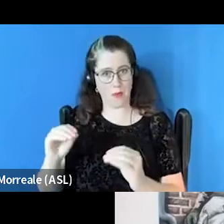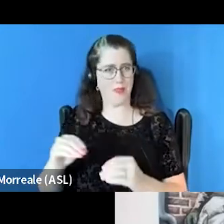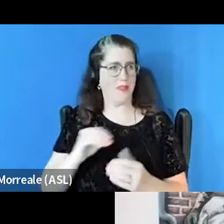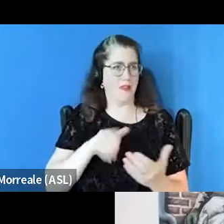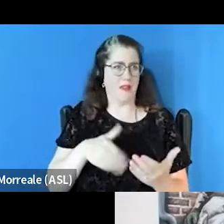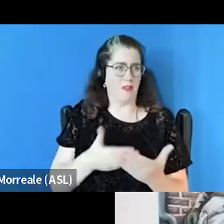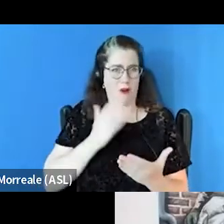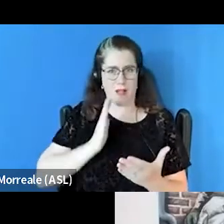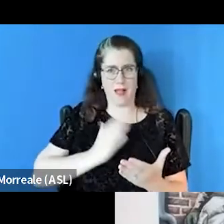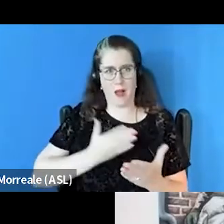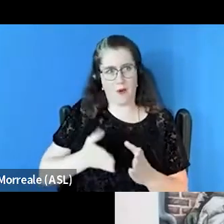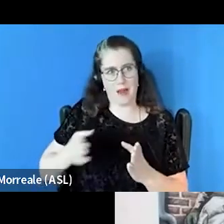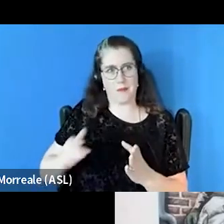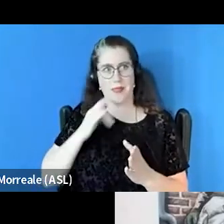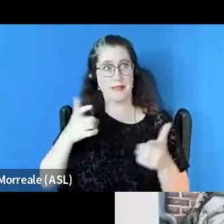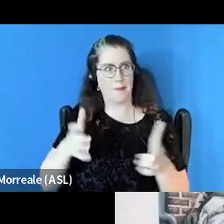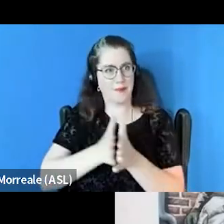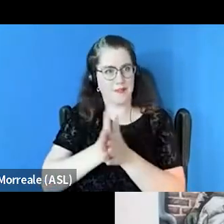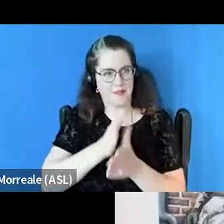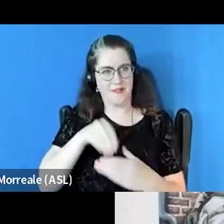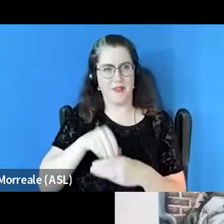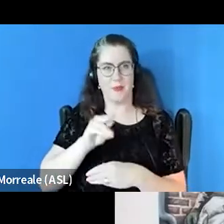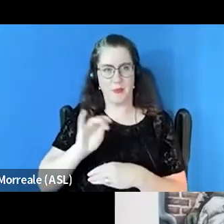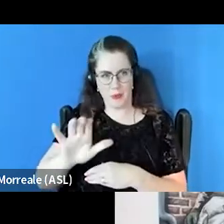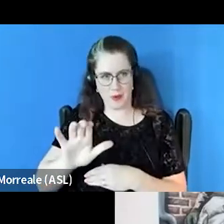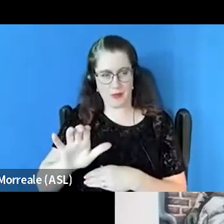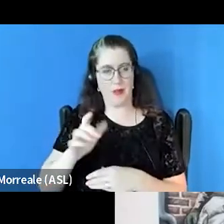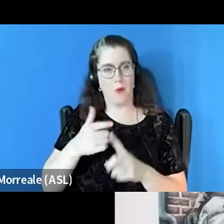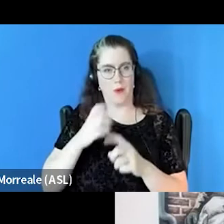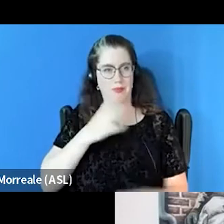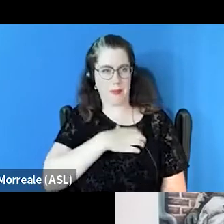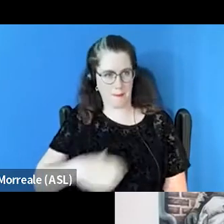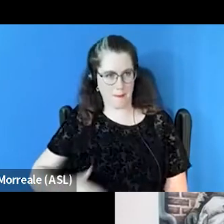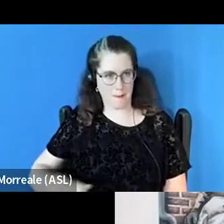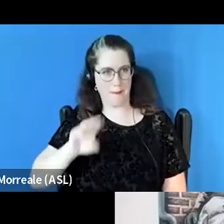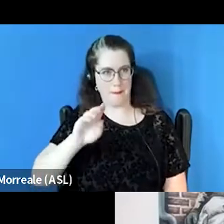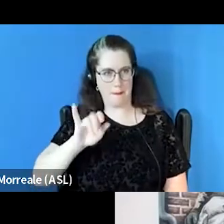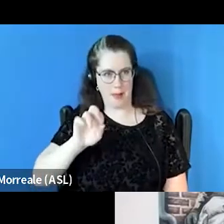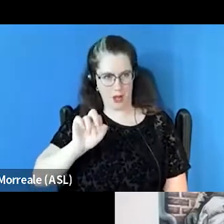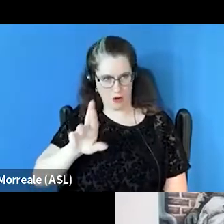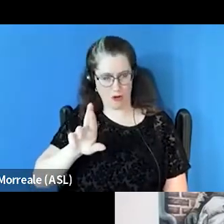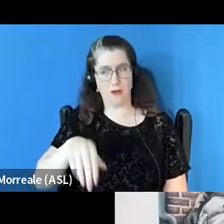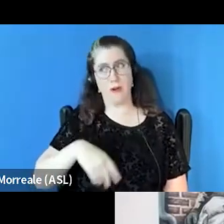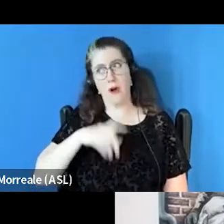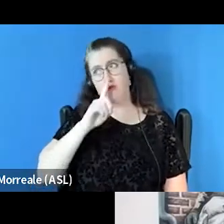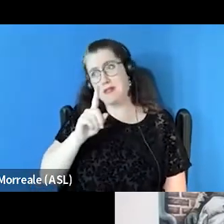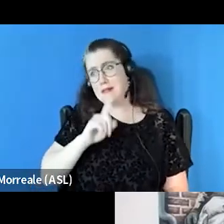which is a big initiative right now in New York City by the Mayor. And so it really is about community work